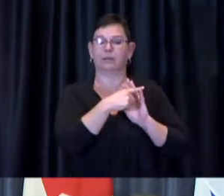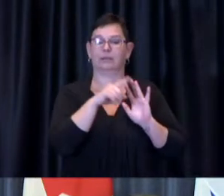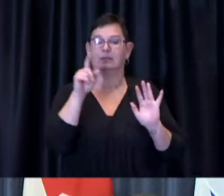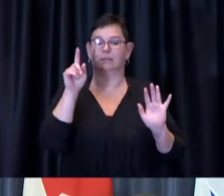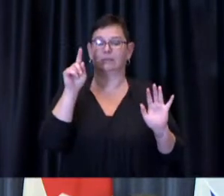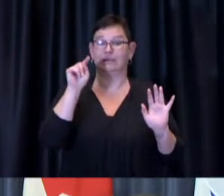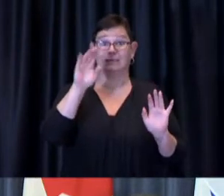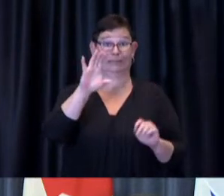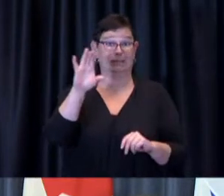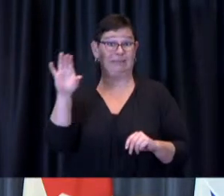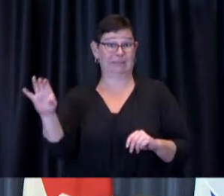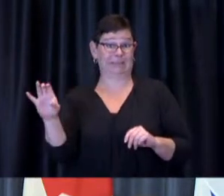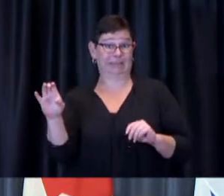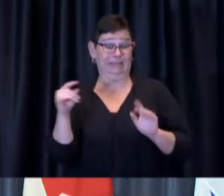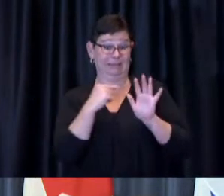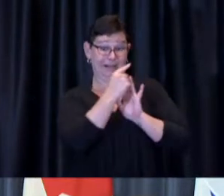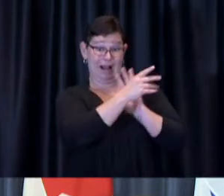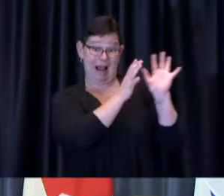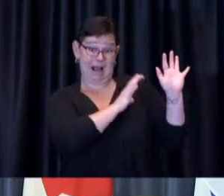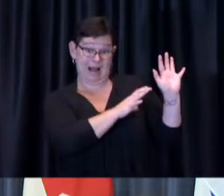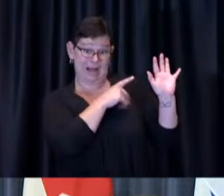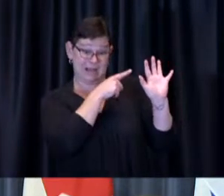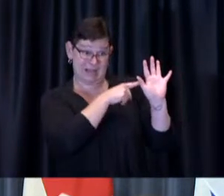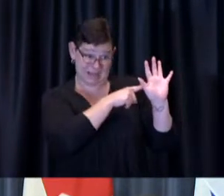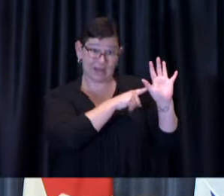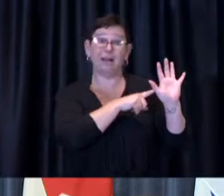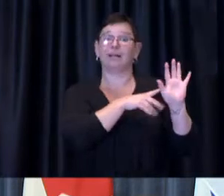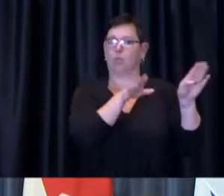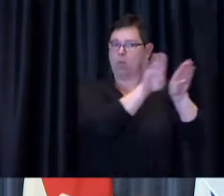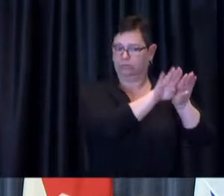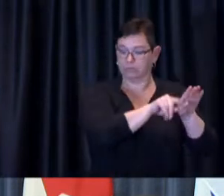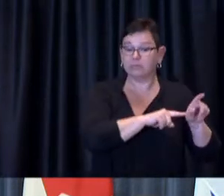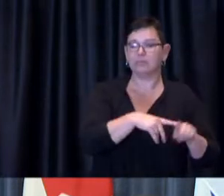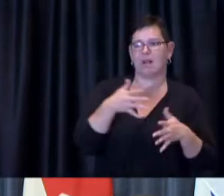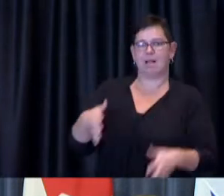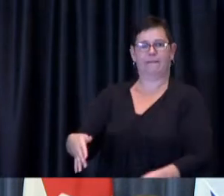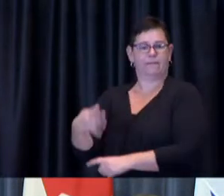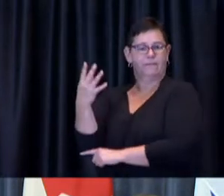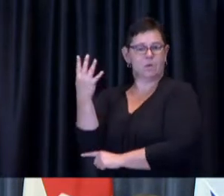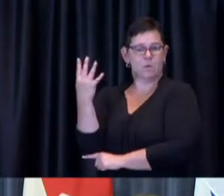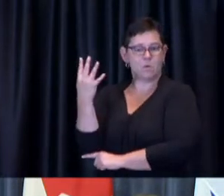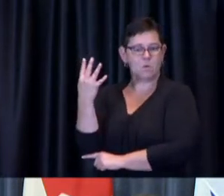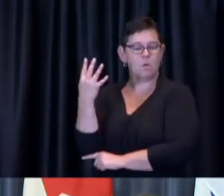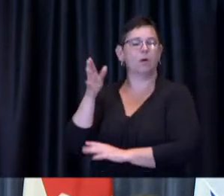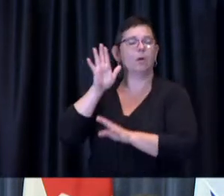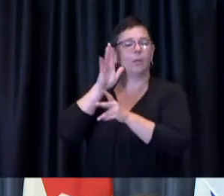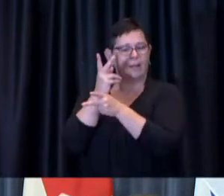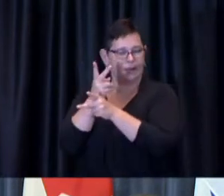The remaining four City-operated mass vaccine clinics will remain operational until further notice.